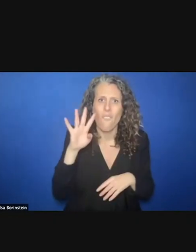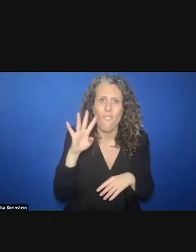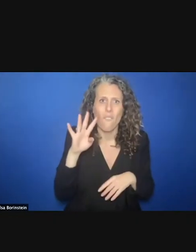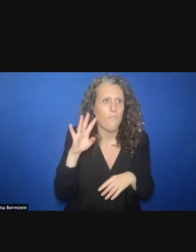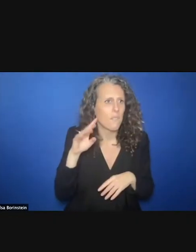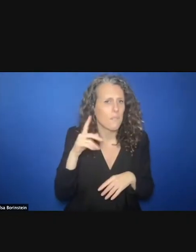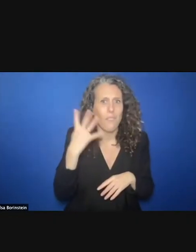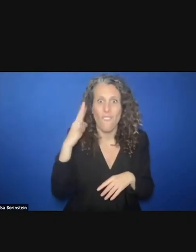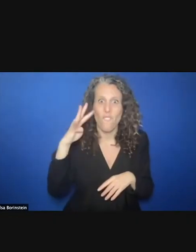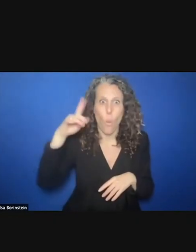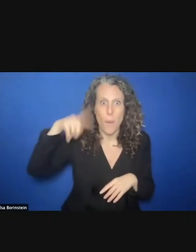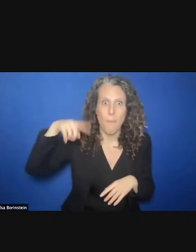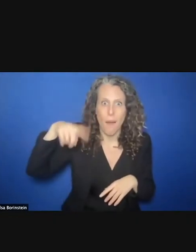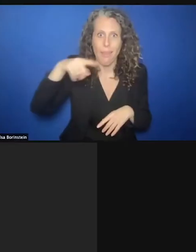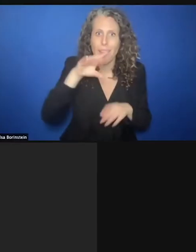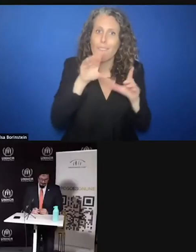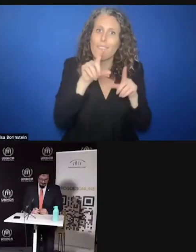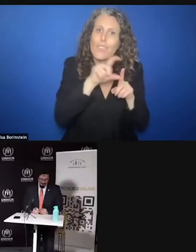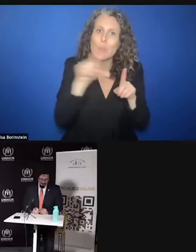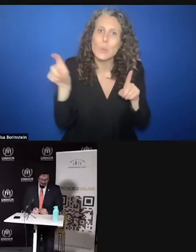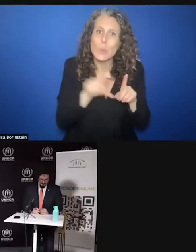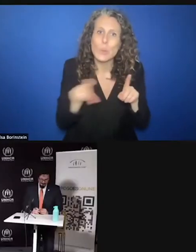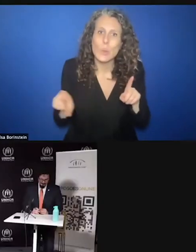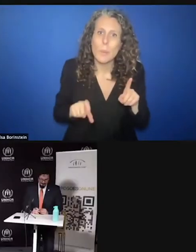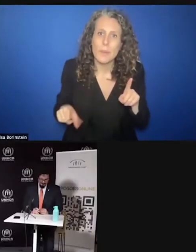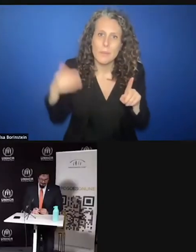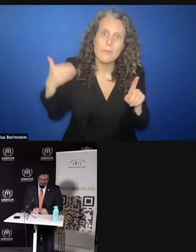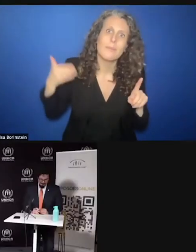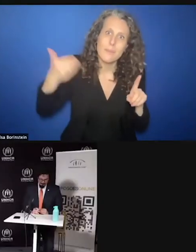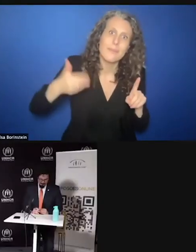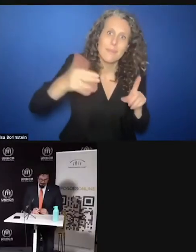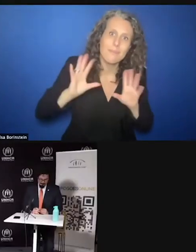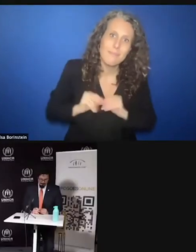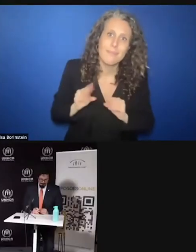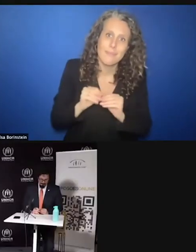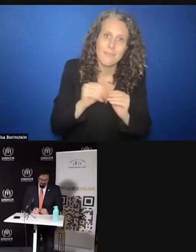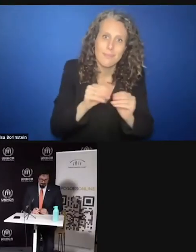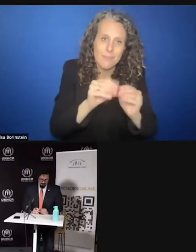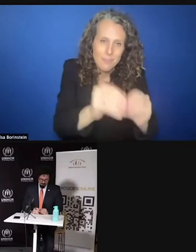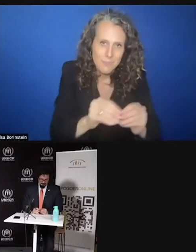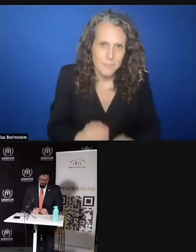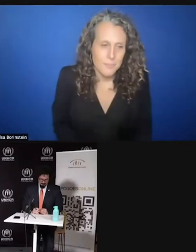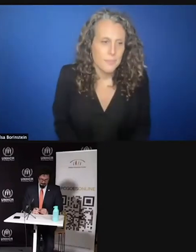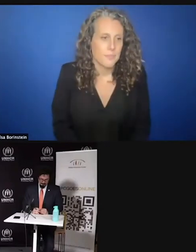conversations. We are on the east of the global humanitarian overview. What have you picked up?